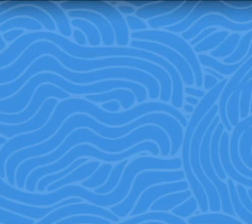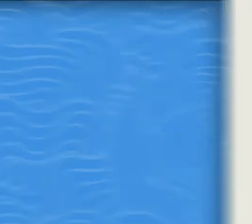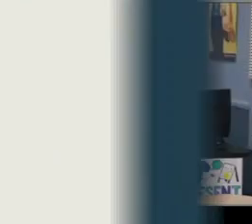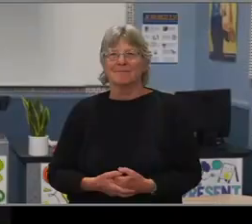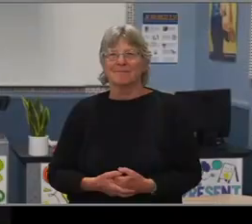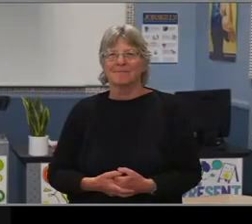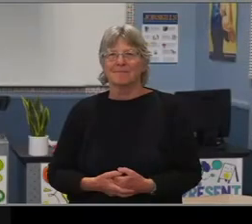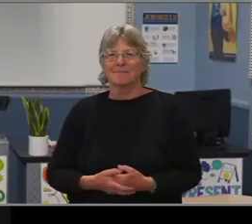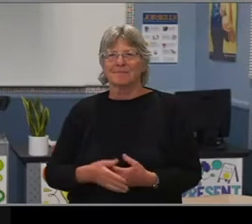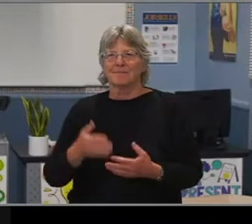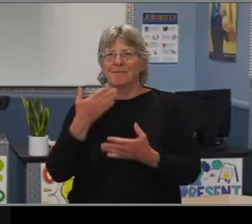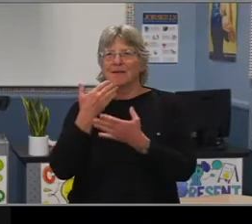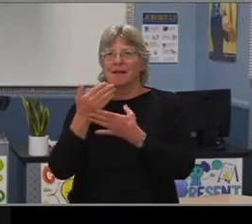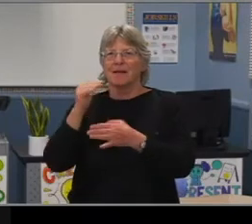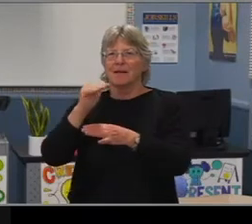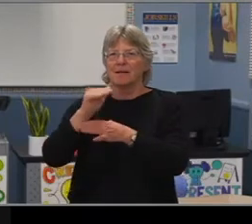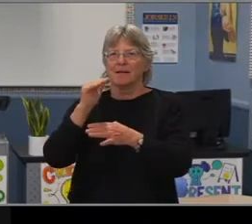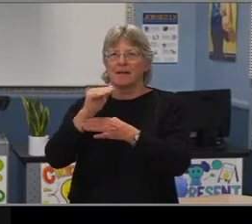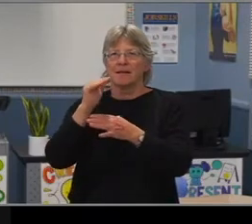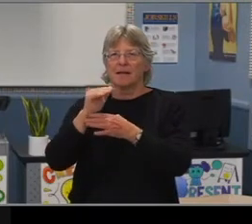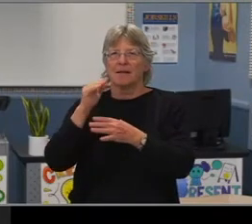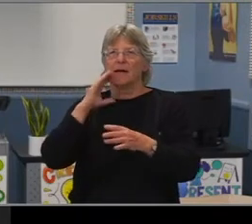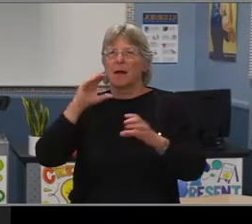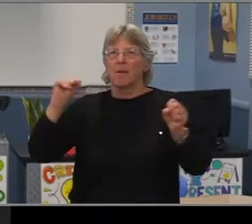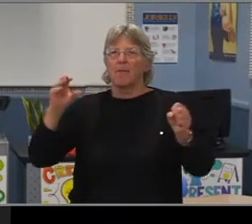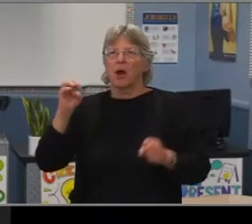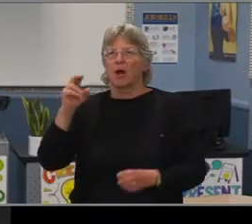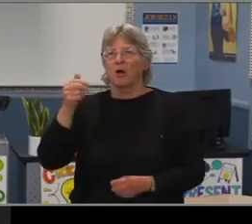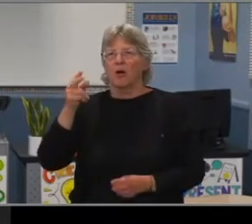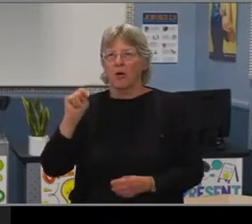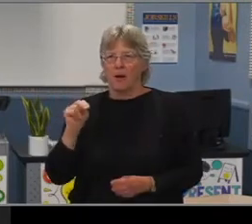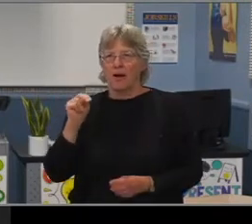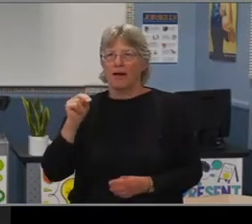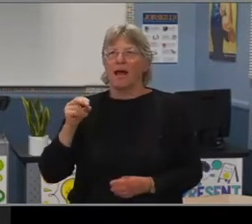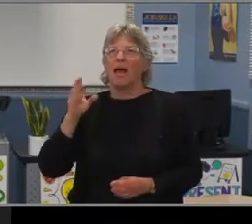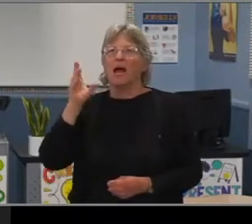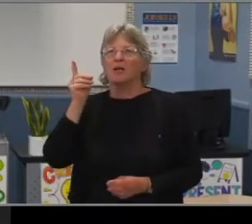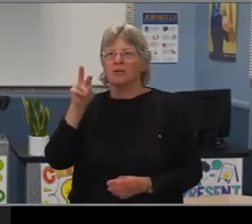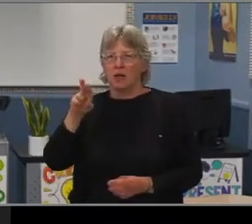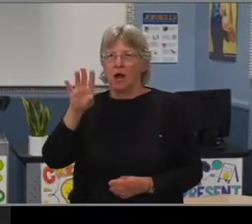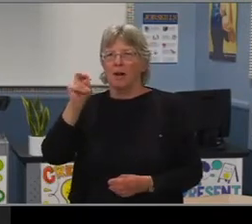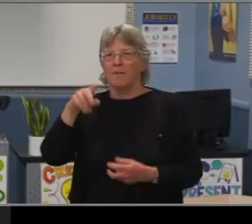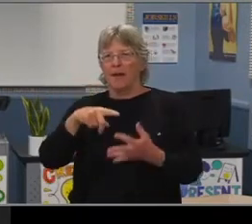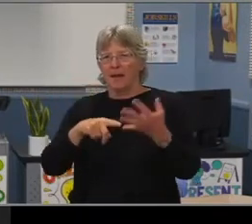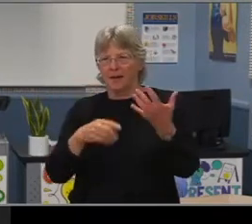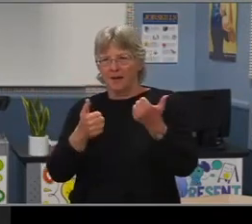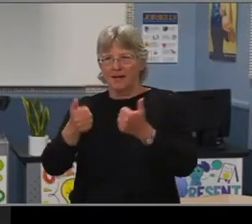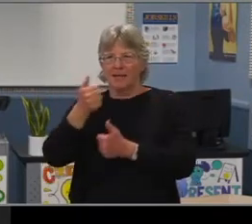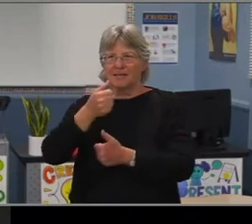Good evening President Craighead, distinguished board members, Superintendent Dr.Baker, executive staff and community.